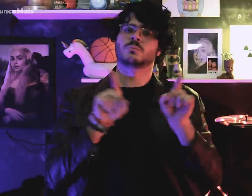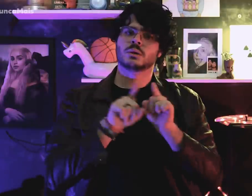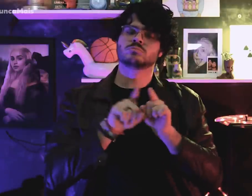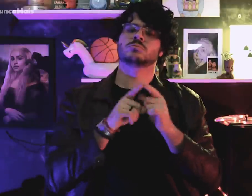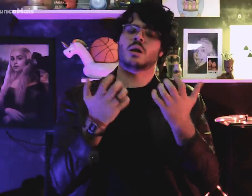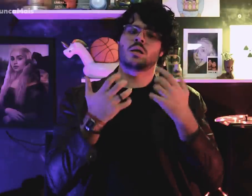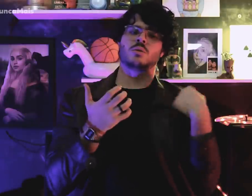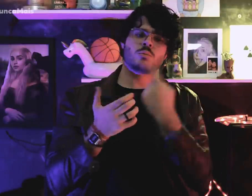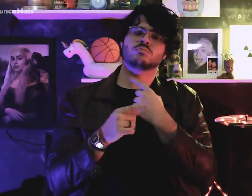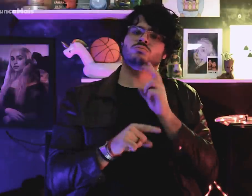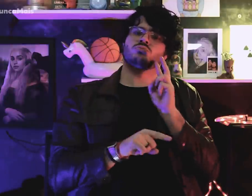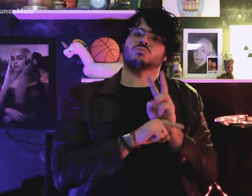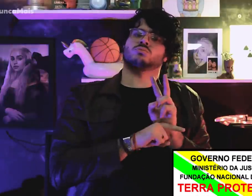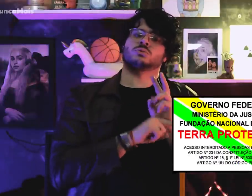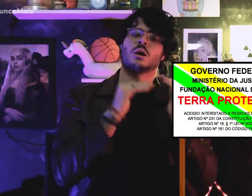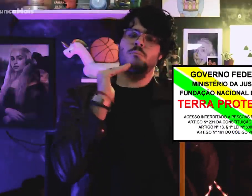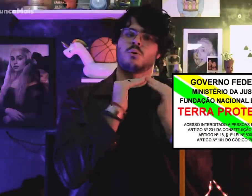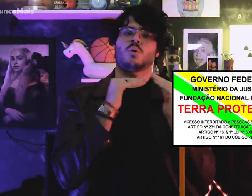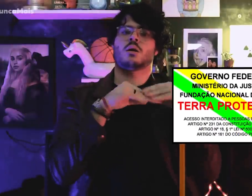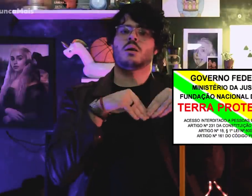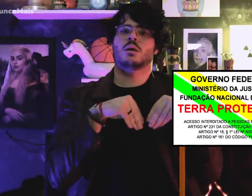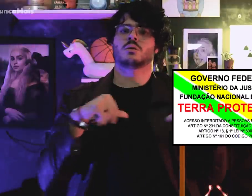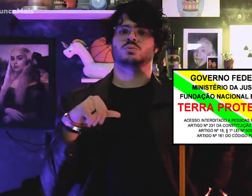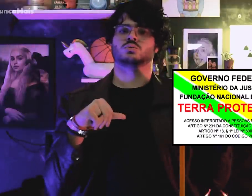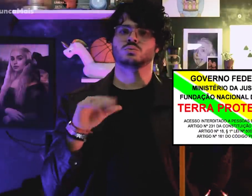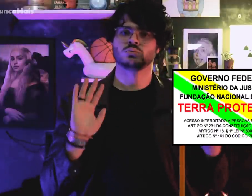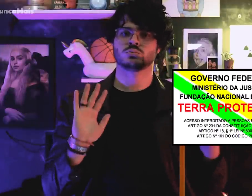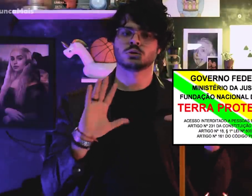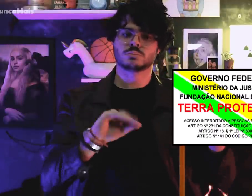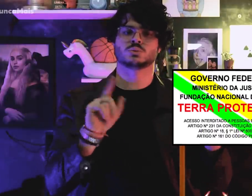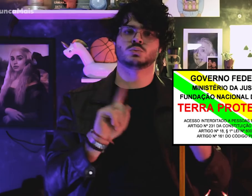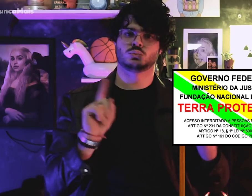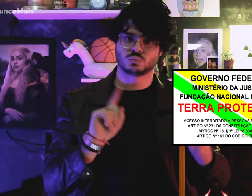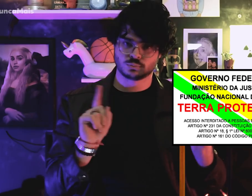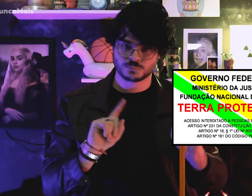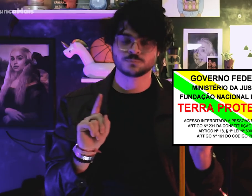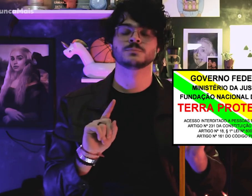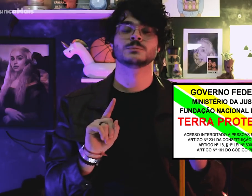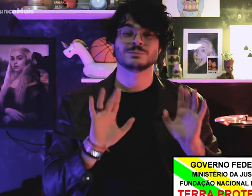their protected lands and its recognized culture.